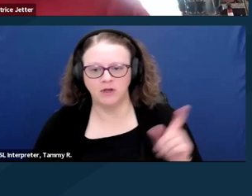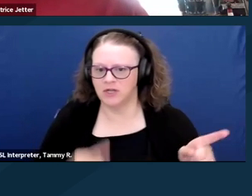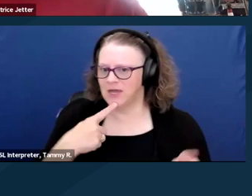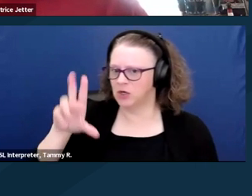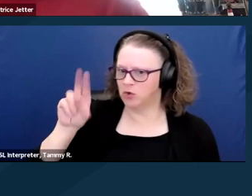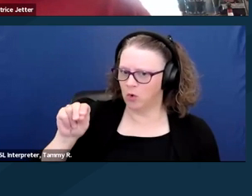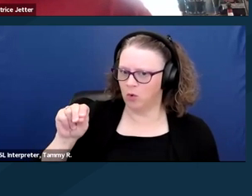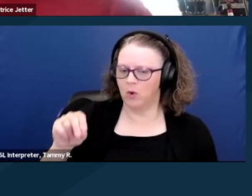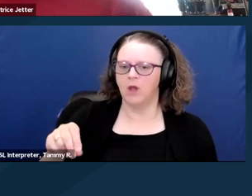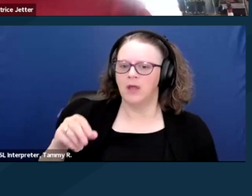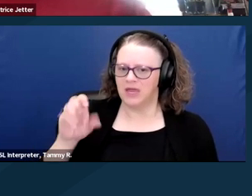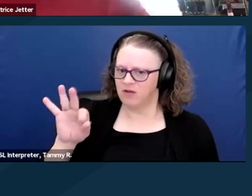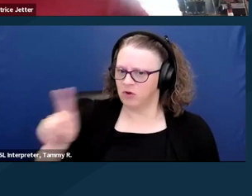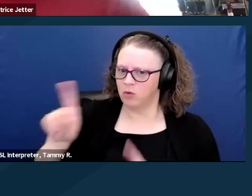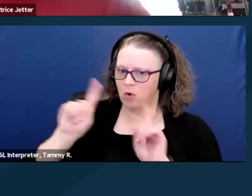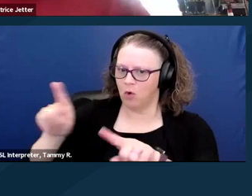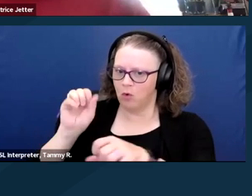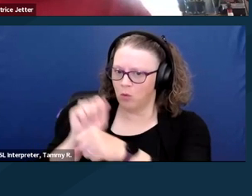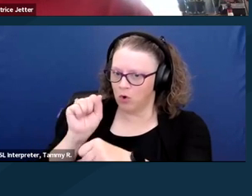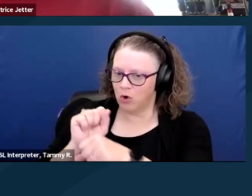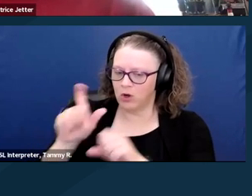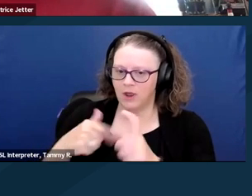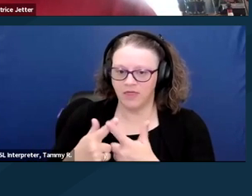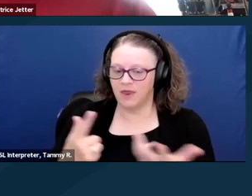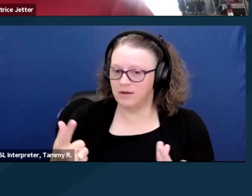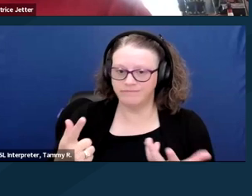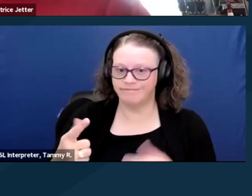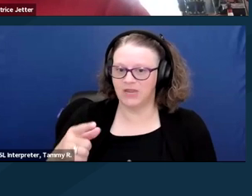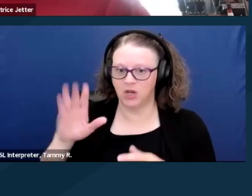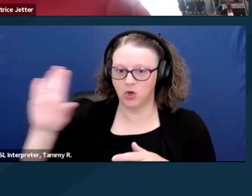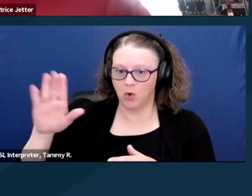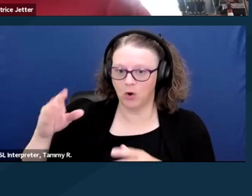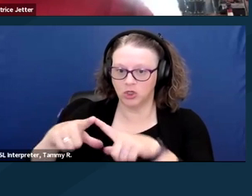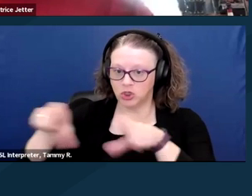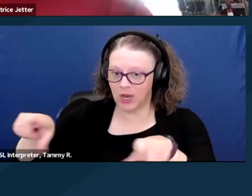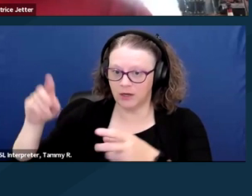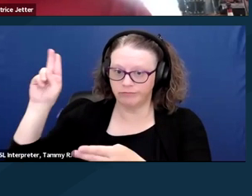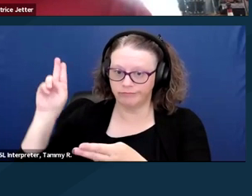and we can't afford to lose anything." I was also in and out of state institutions